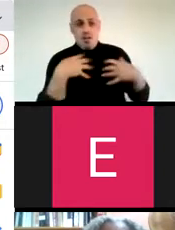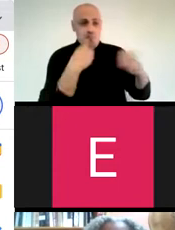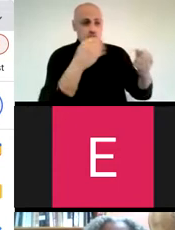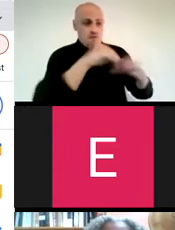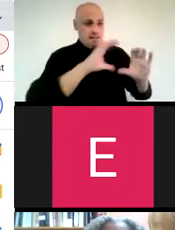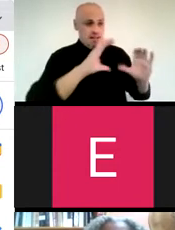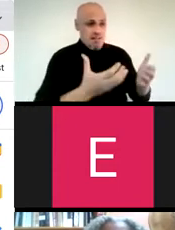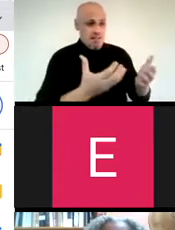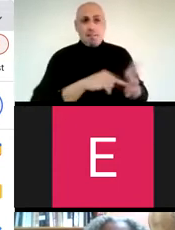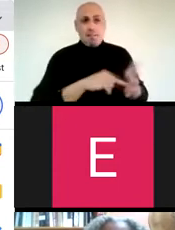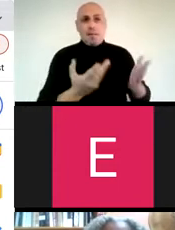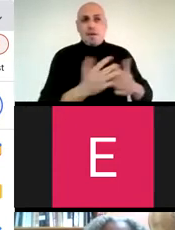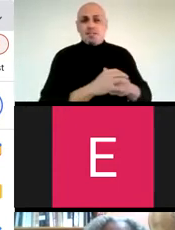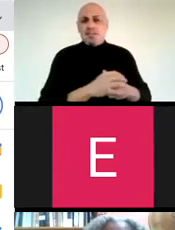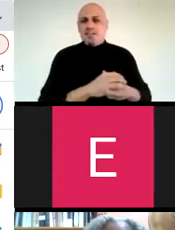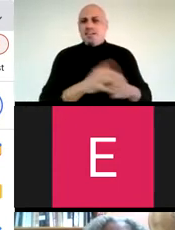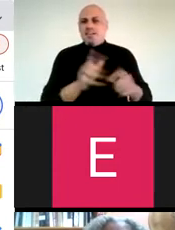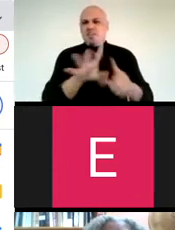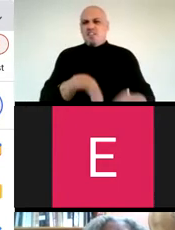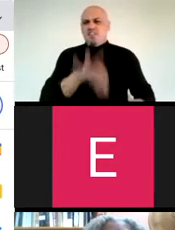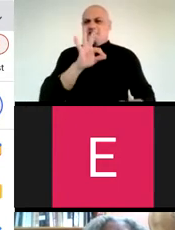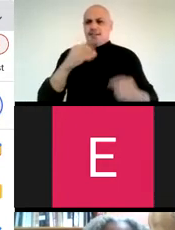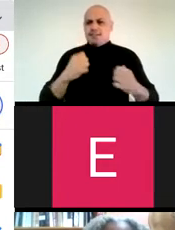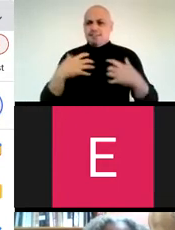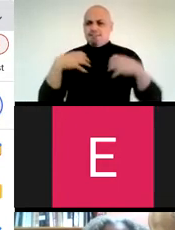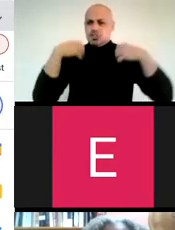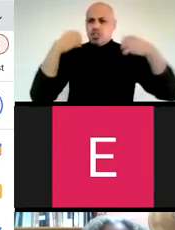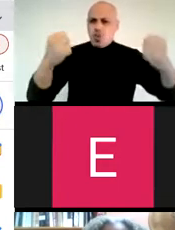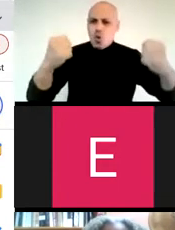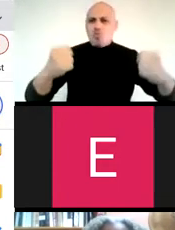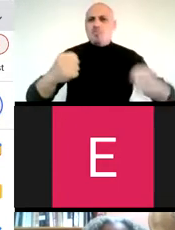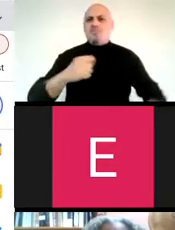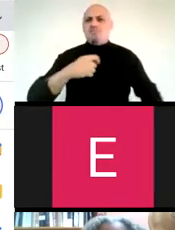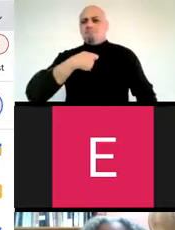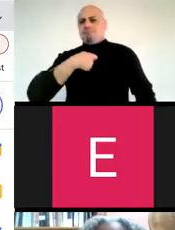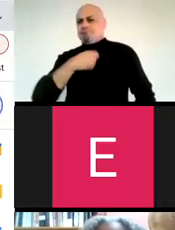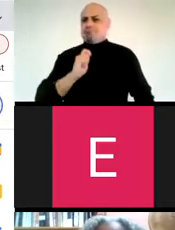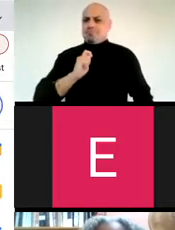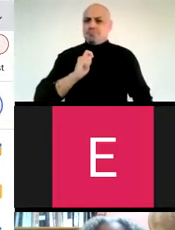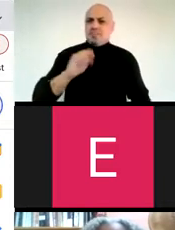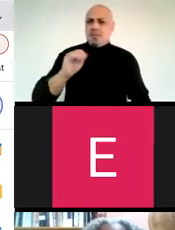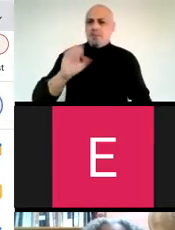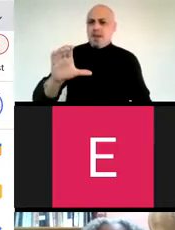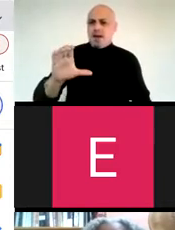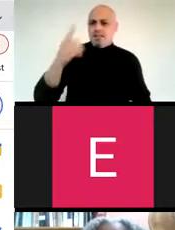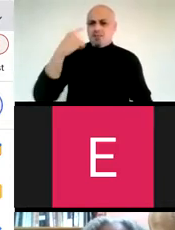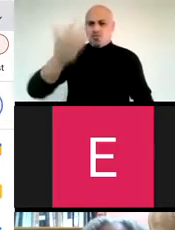Another said, "bravery in the classroom is also finding the courage to unmute the microphone